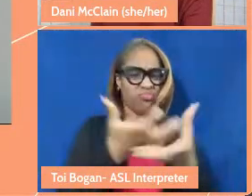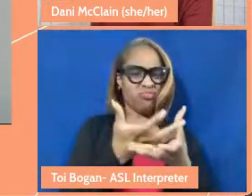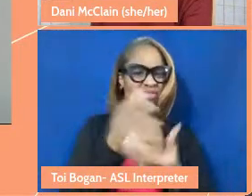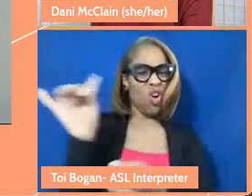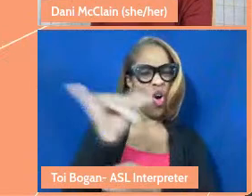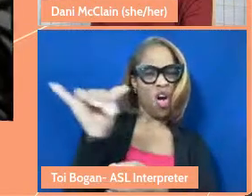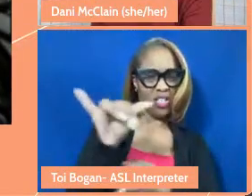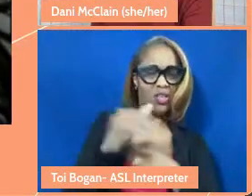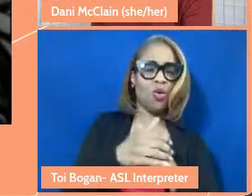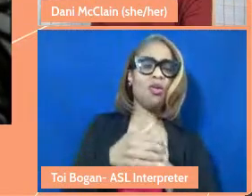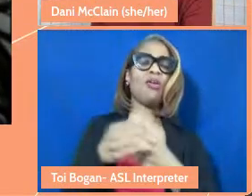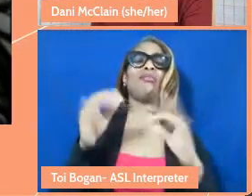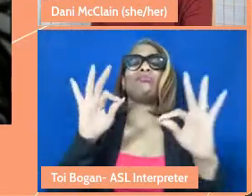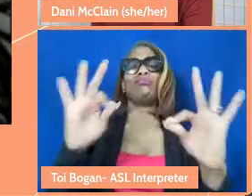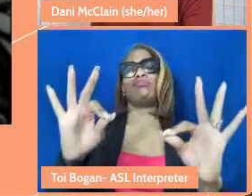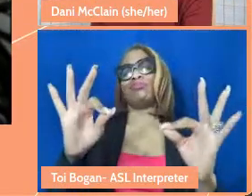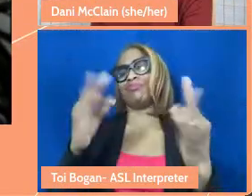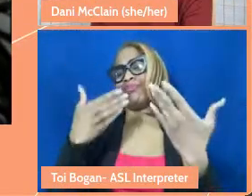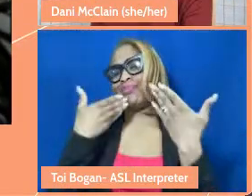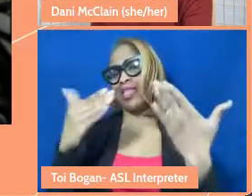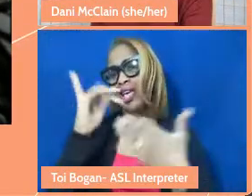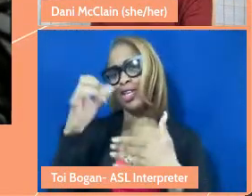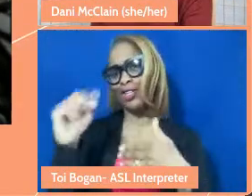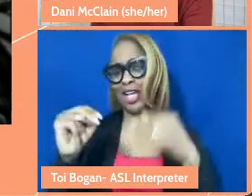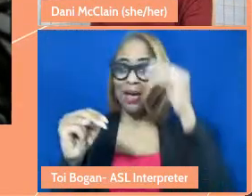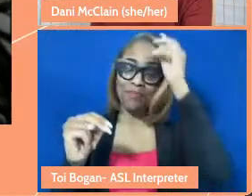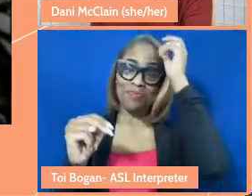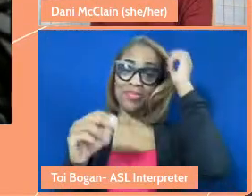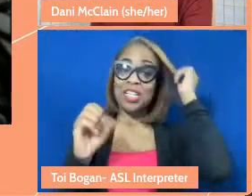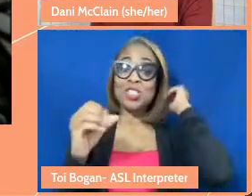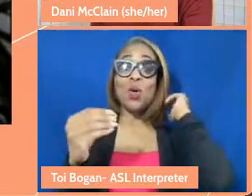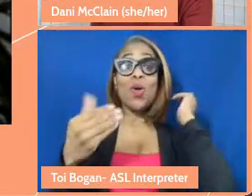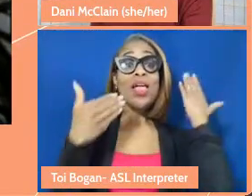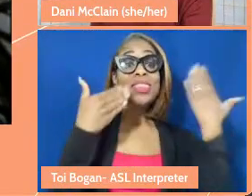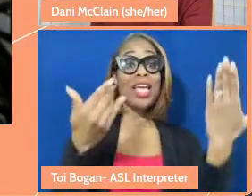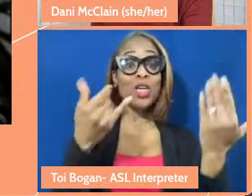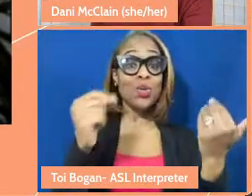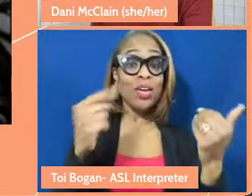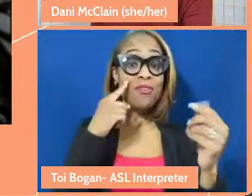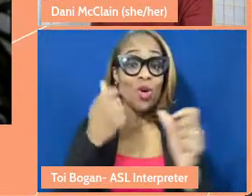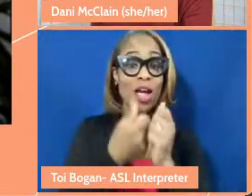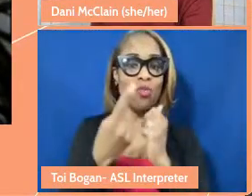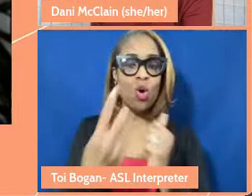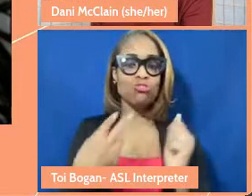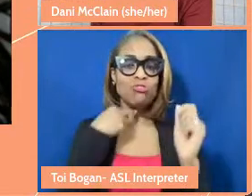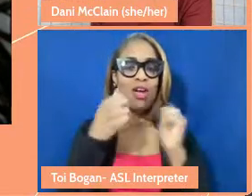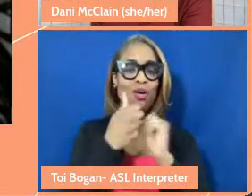Beautiful. Thank you, john. As a thank you gift for everyone who has stuck with us this hour and